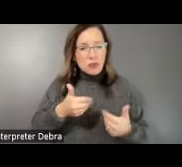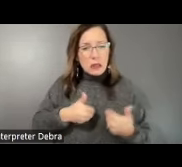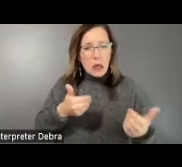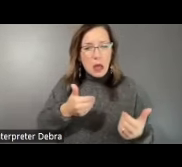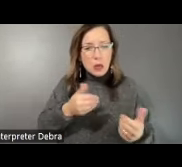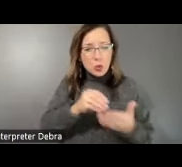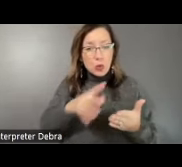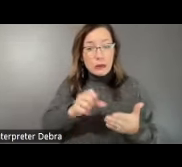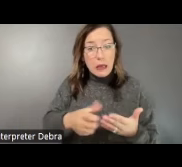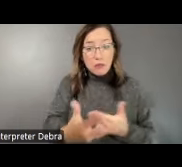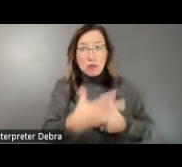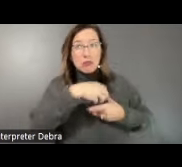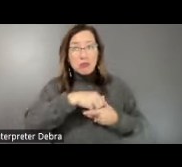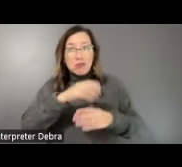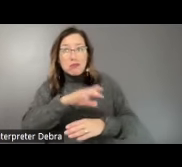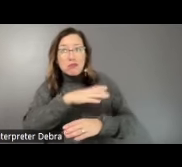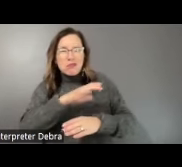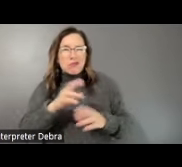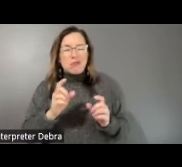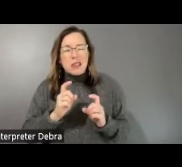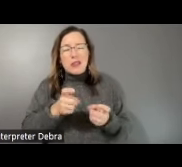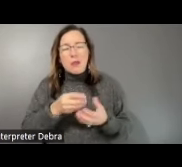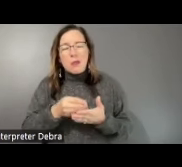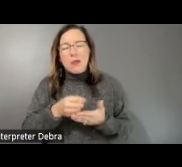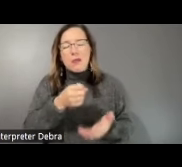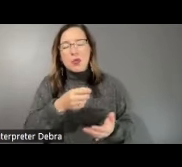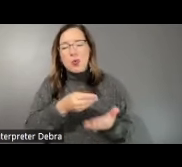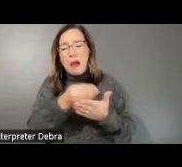the concert. We give them a little scholarship, a little grant to buy instruments at the end of